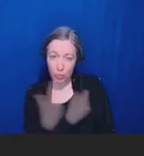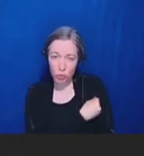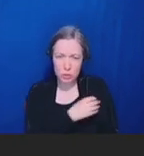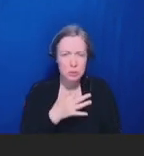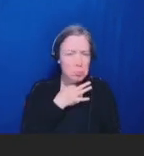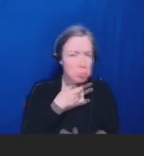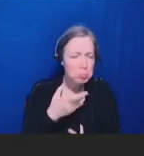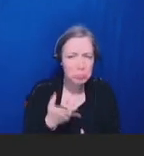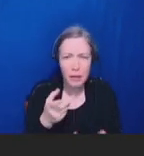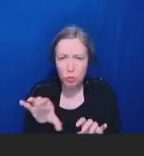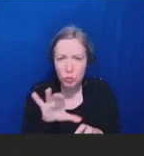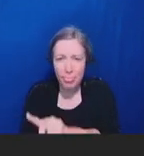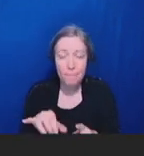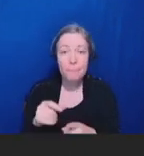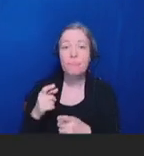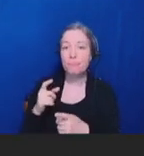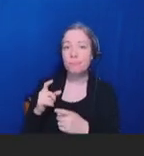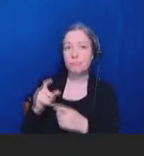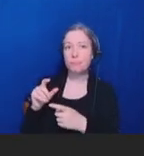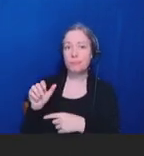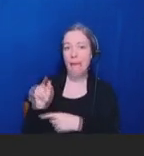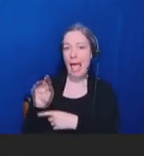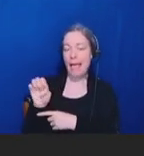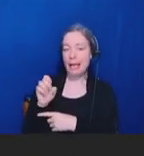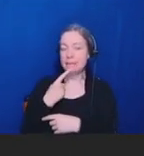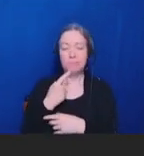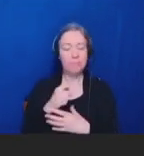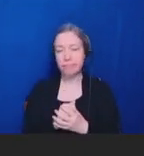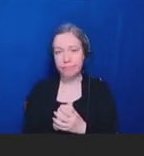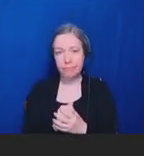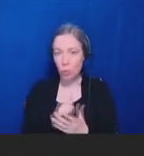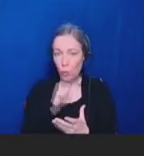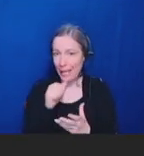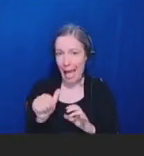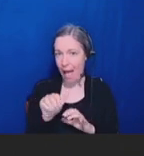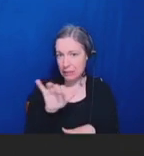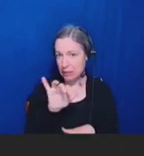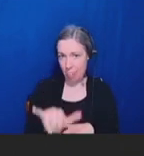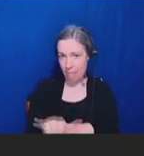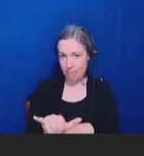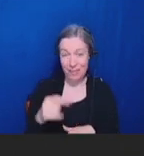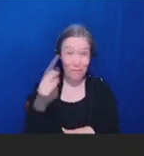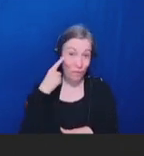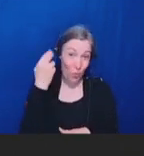immunocompromised persons or for non-immunocompromised persons for the reasons that you mentioned.